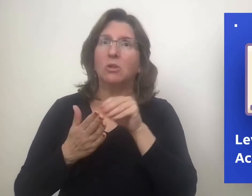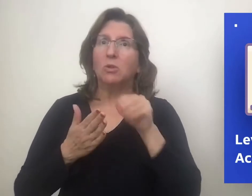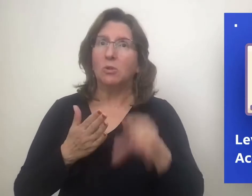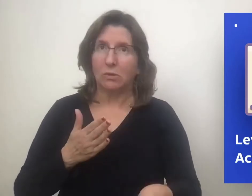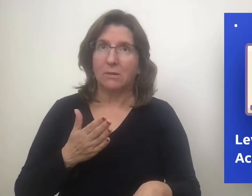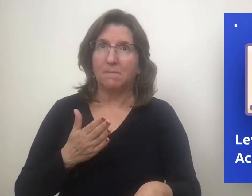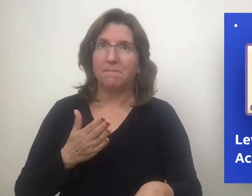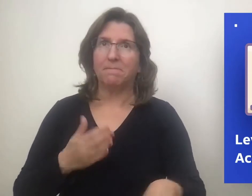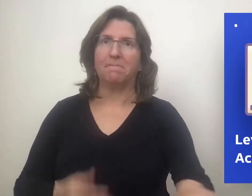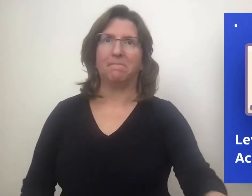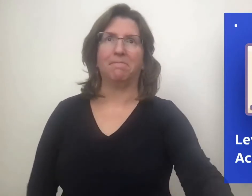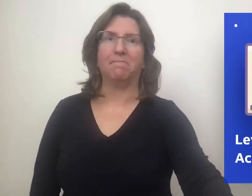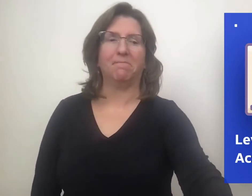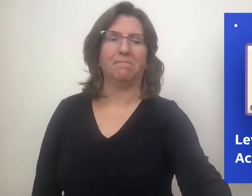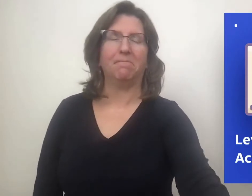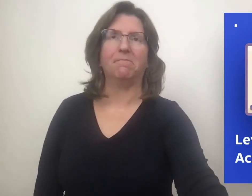for deaf learners.